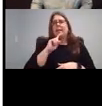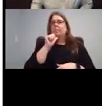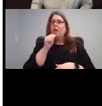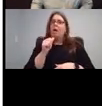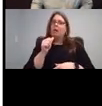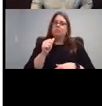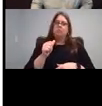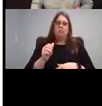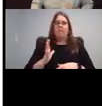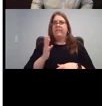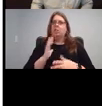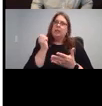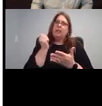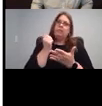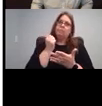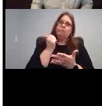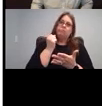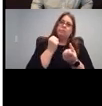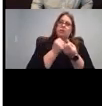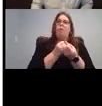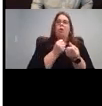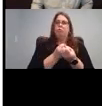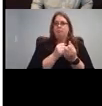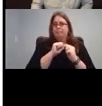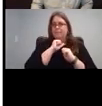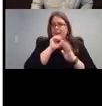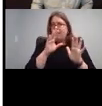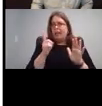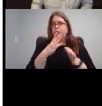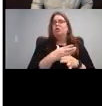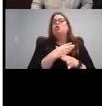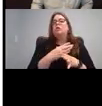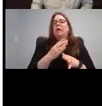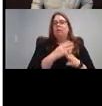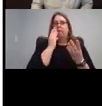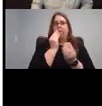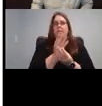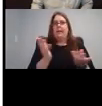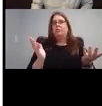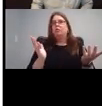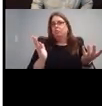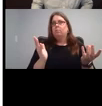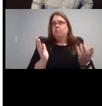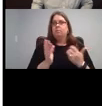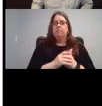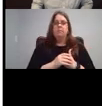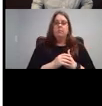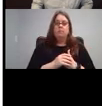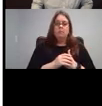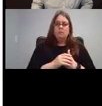I'm just sharing information. Also, I, this spreadsheet here now you see this little link thing right